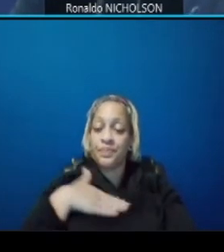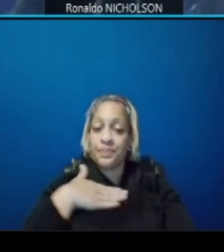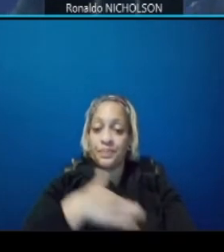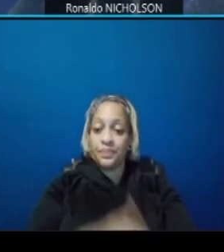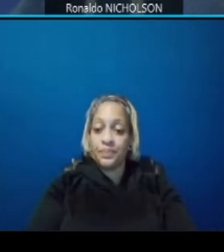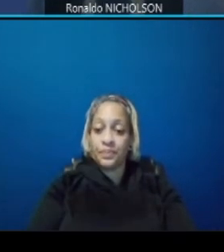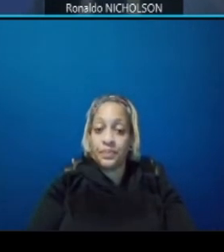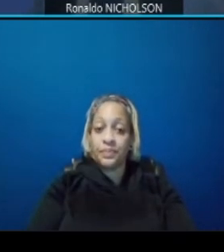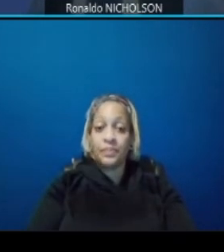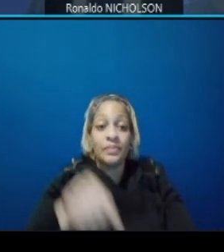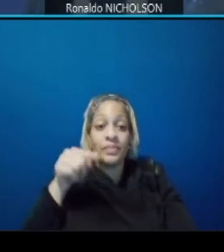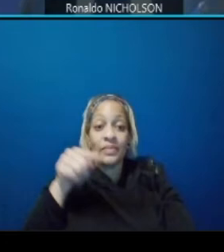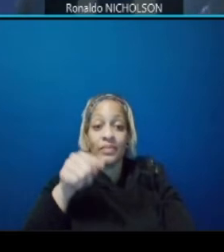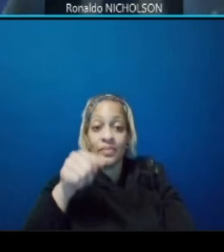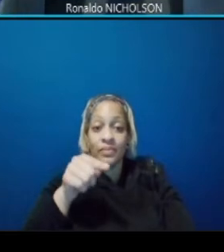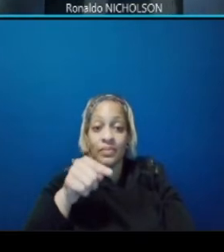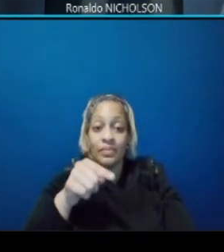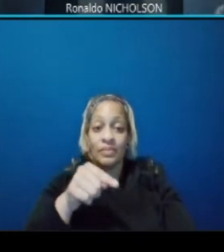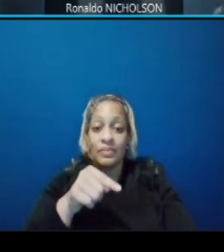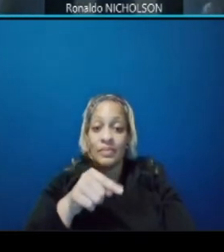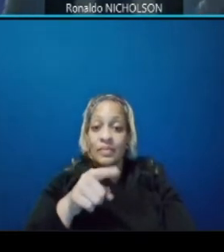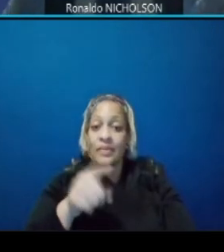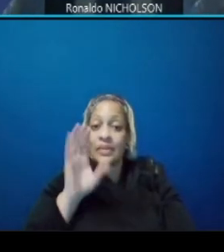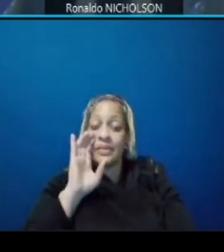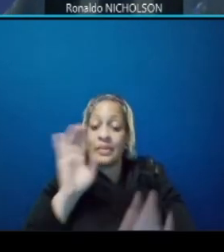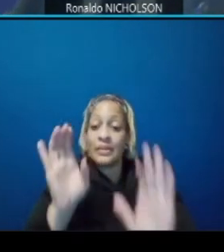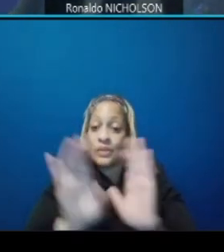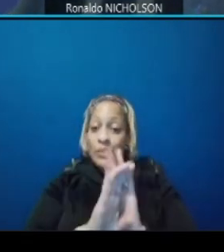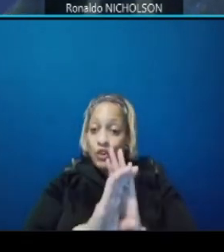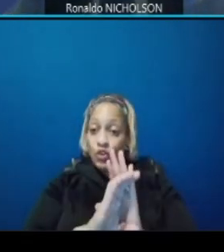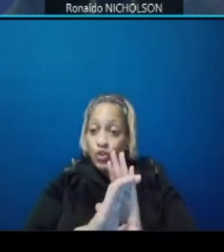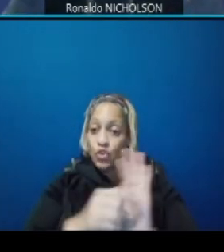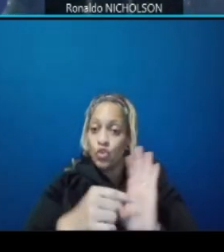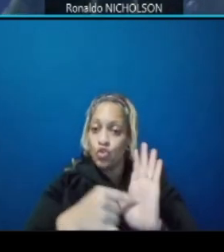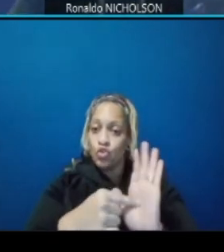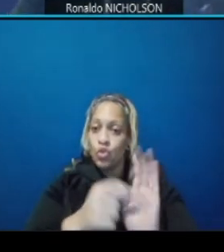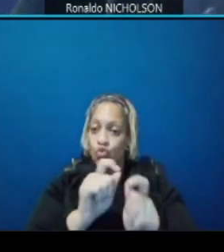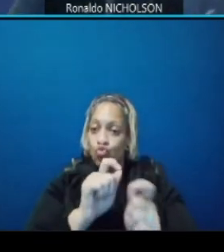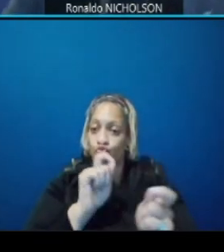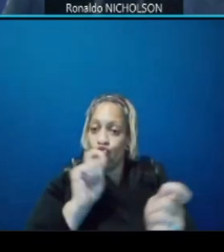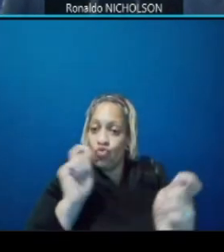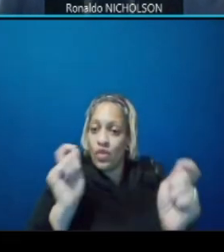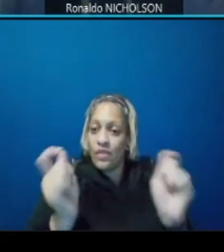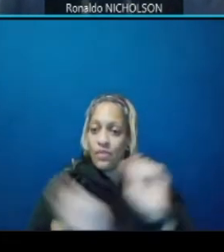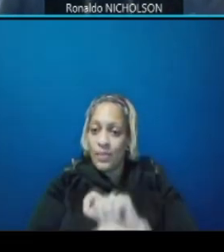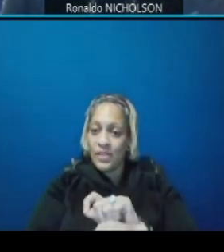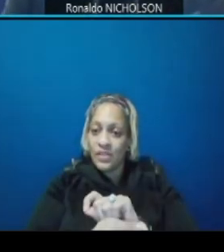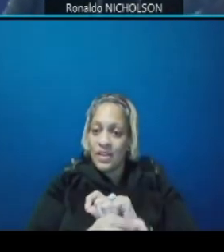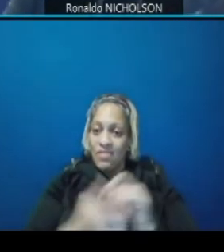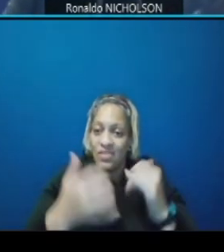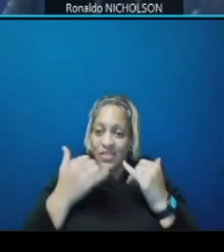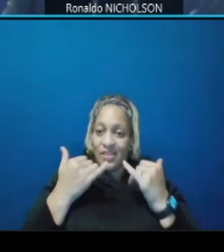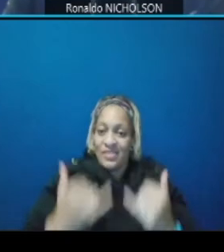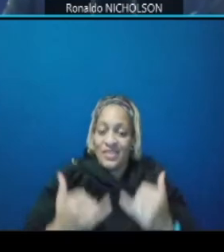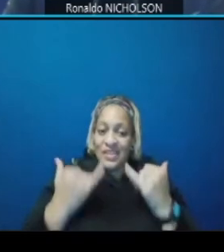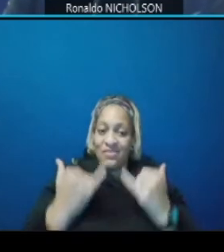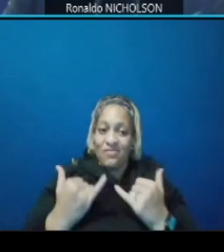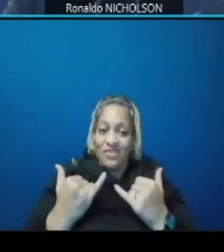this lies to graphic shows the transformation of the existing interchange with the two ramps below